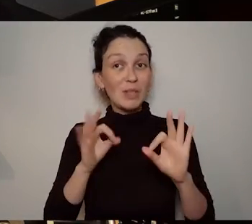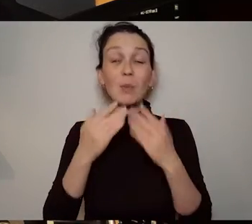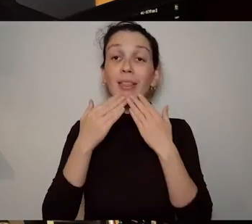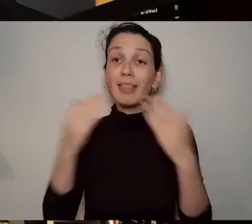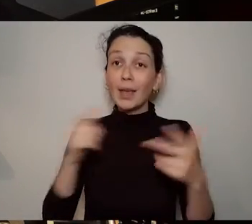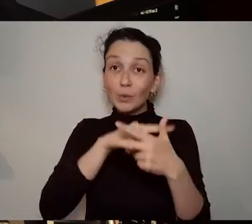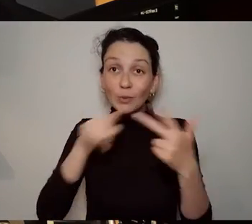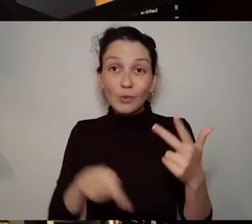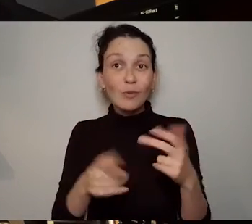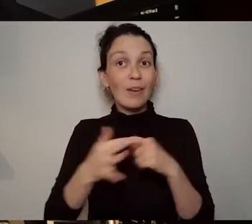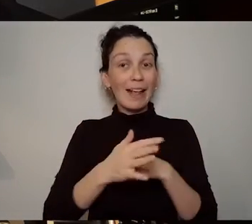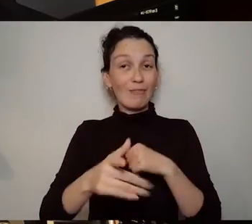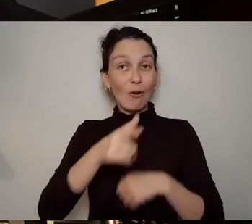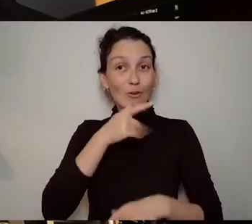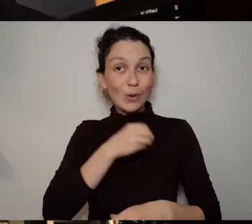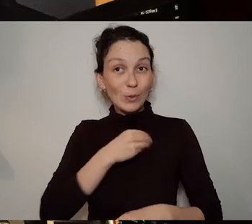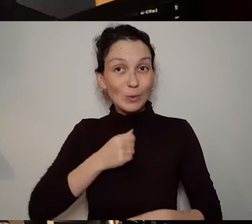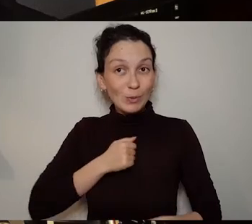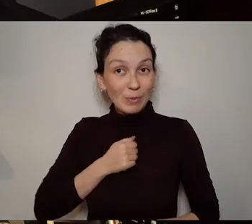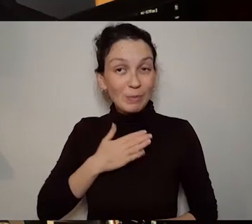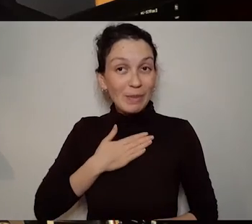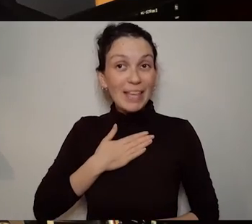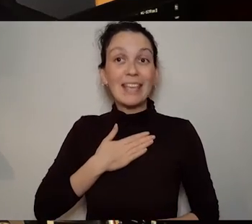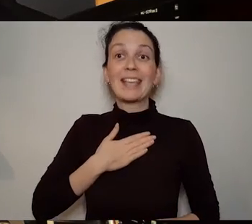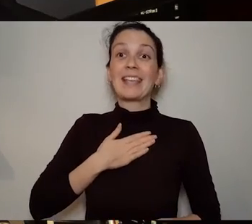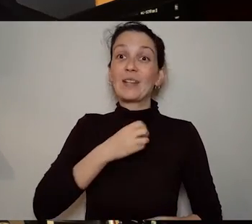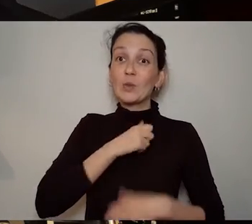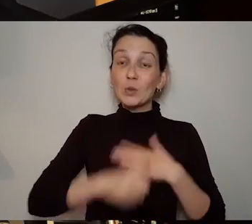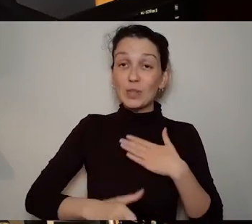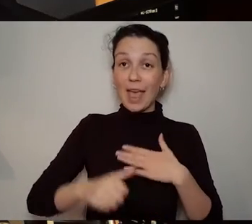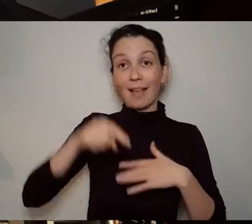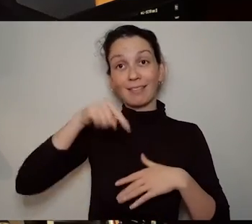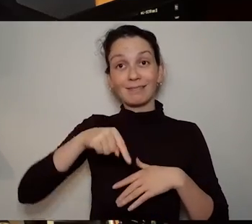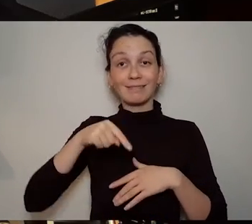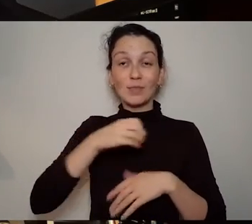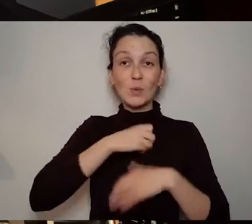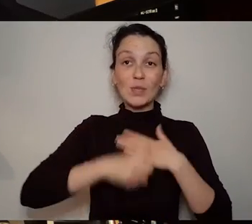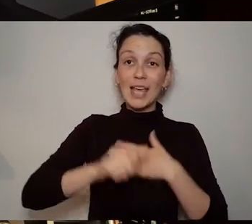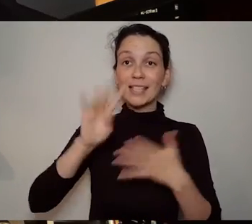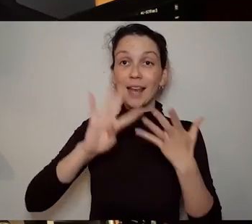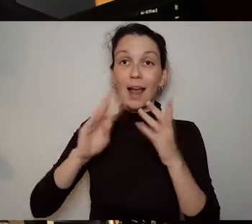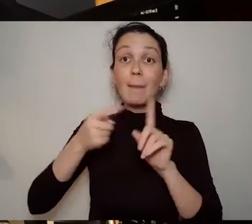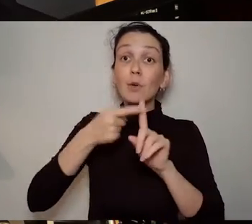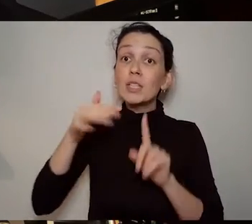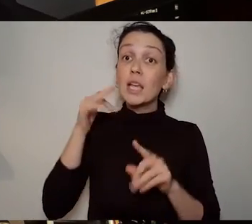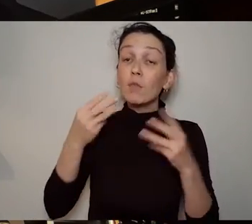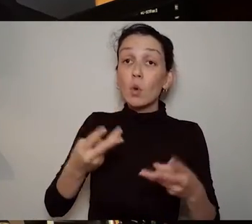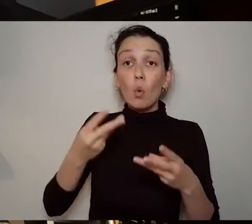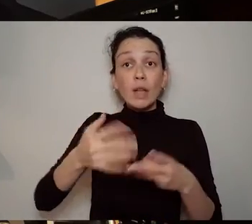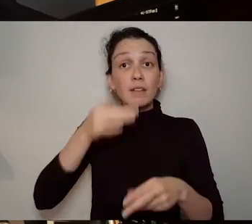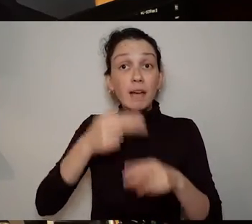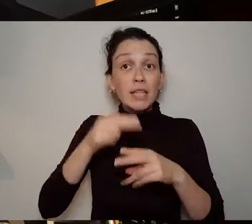here at SETU you can go to setu.ie the website. You'll find the various staff profiles out